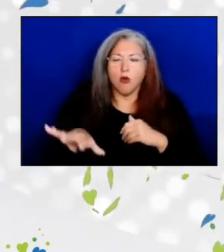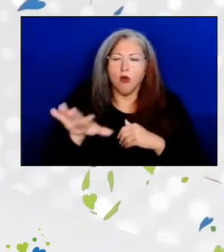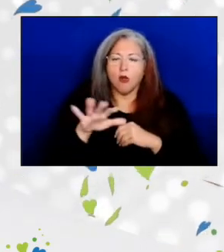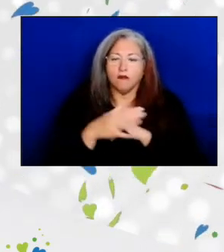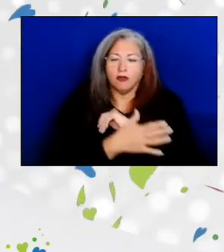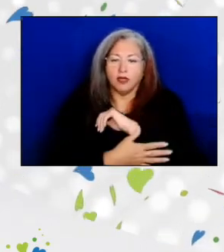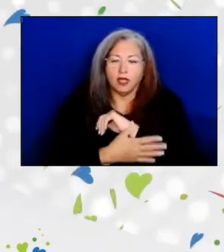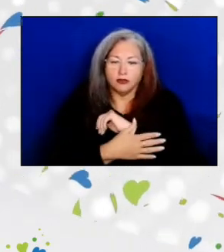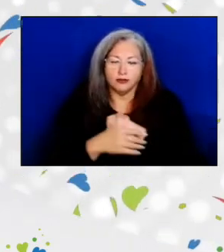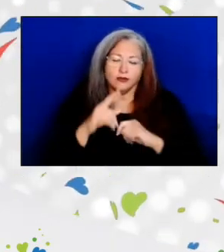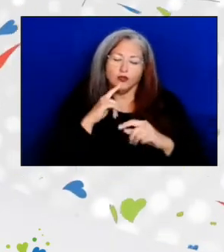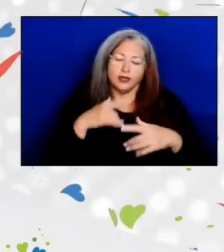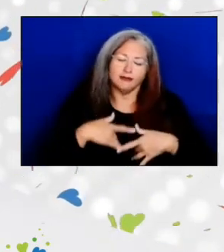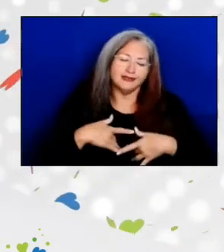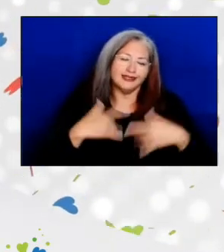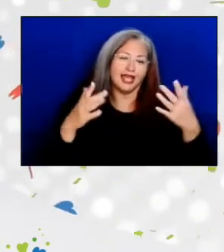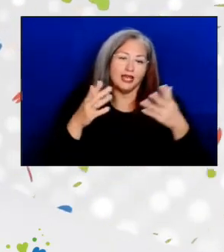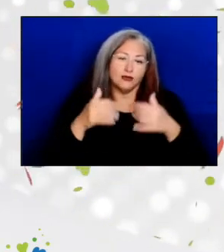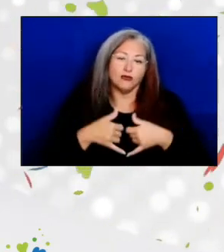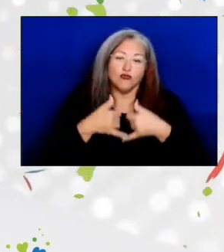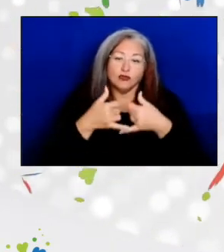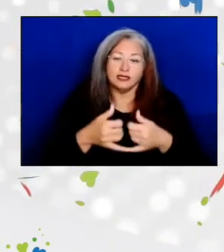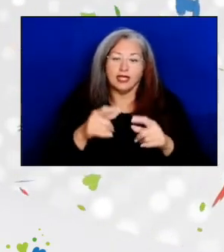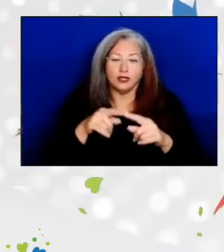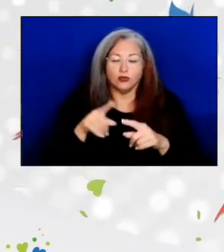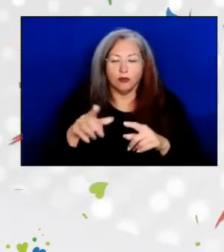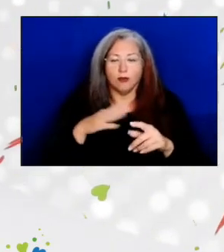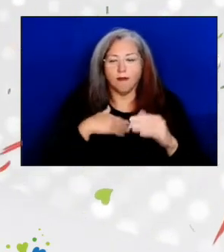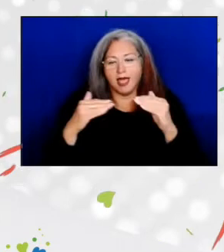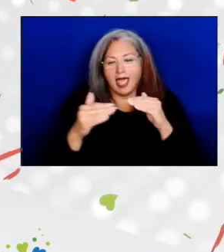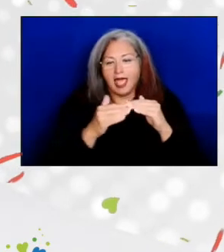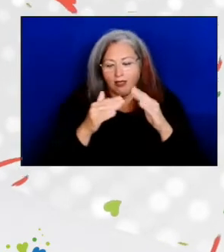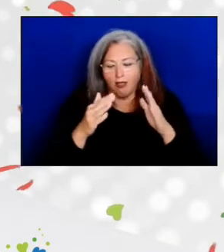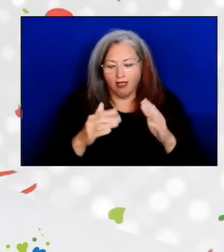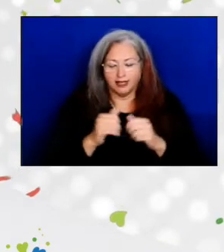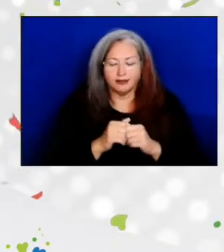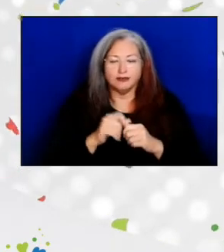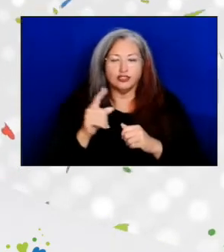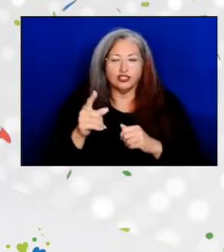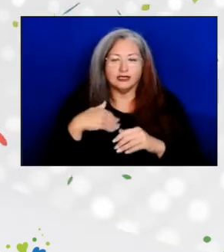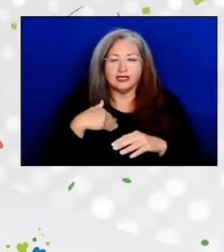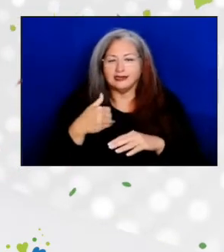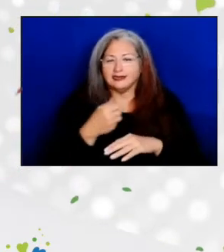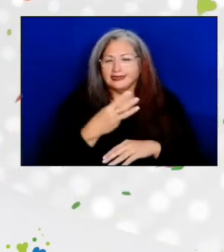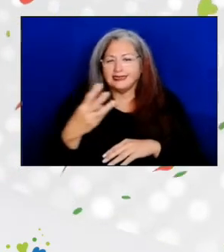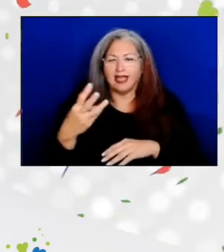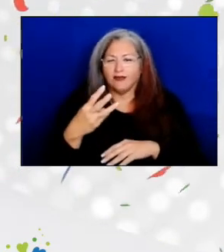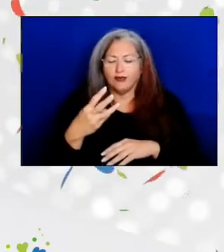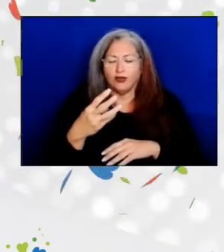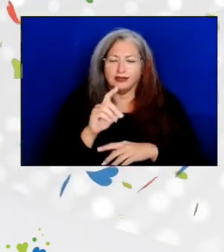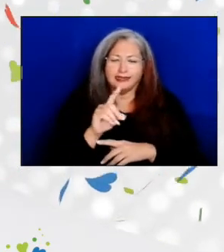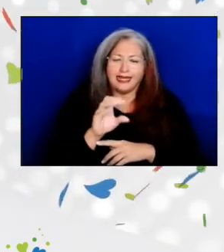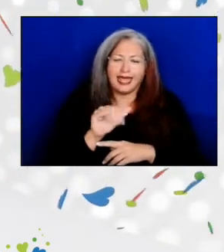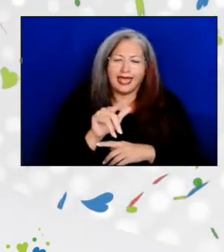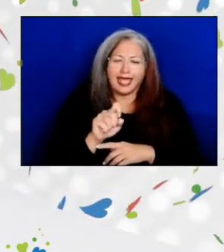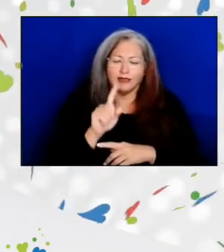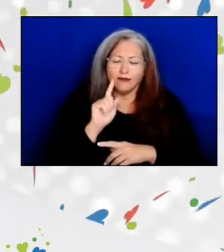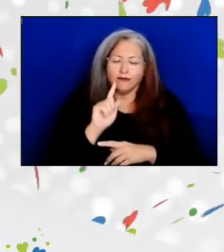We're delighted to present the award to a colleague who has, over several decades, devoted immeasurable energy and time